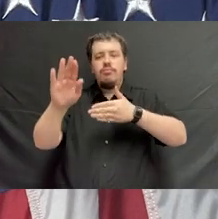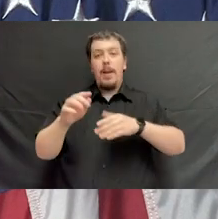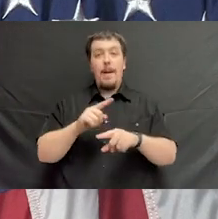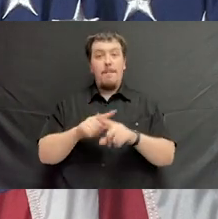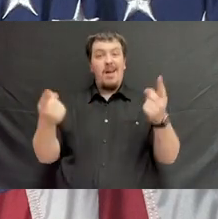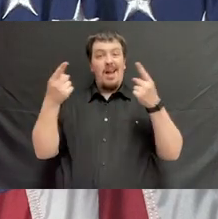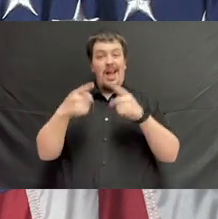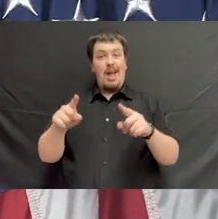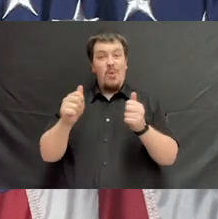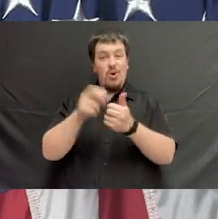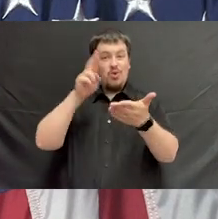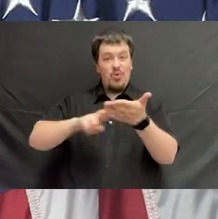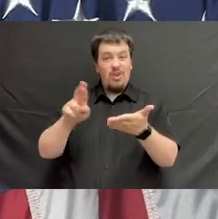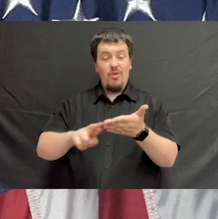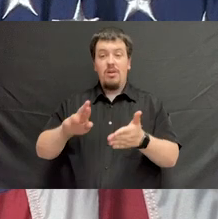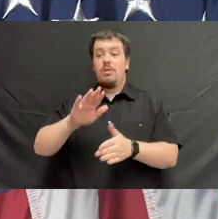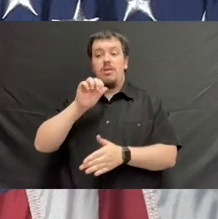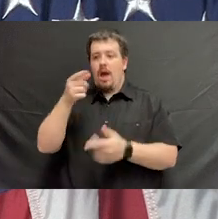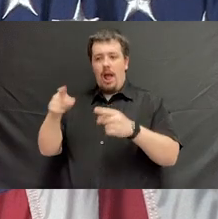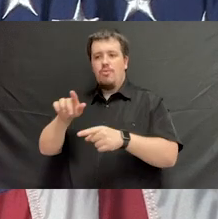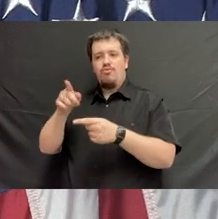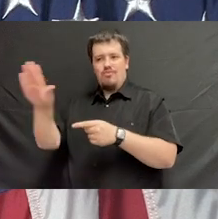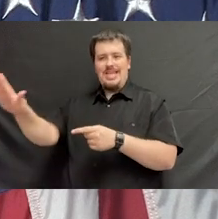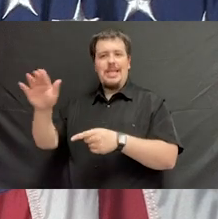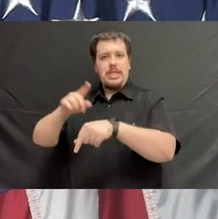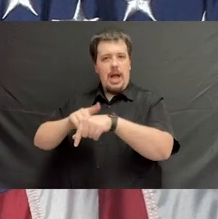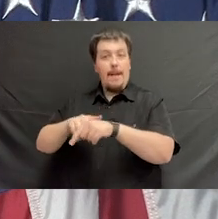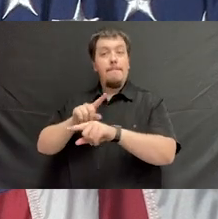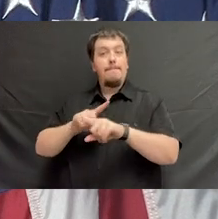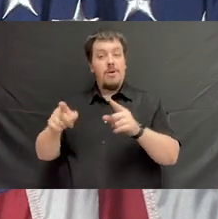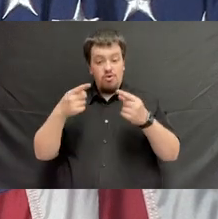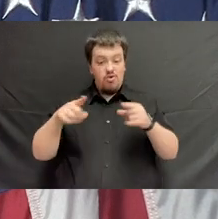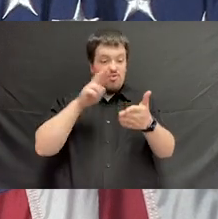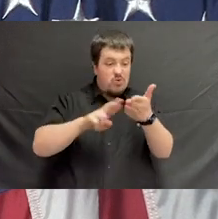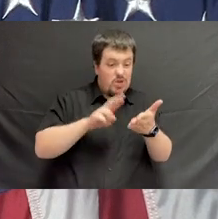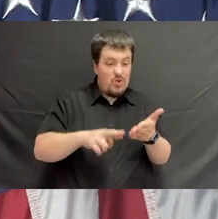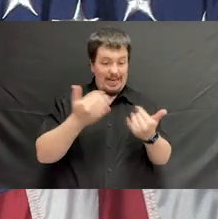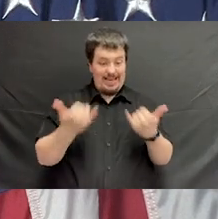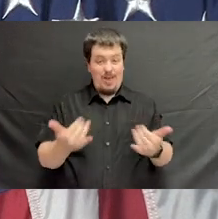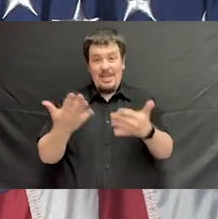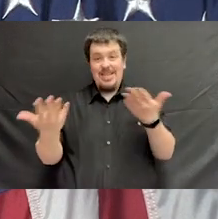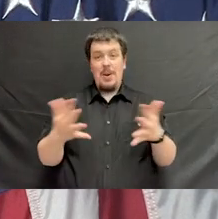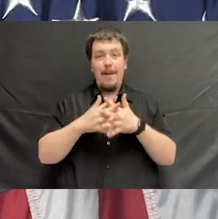What's happened with the research. It never happened during Dr. Diggs' lifetime, but during the research it's done in this country,